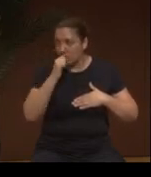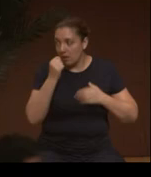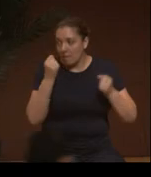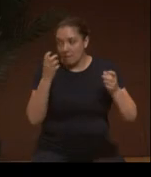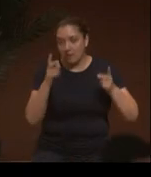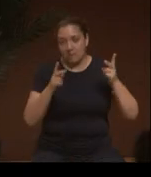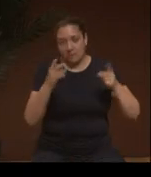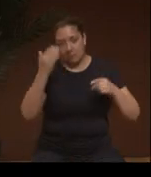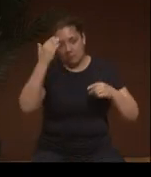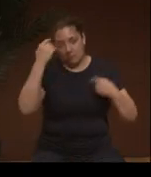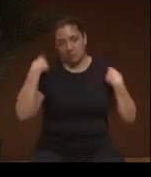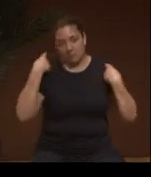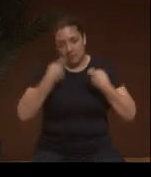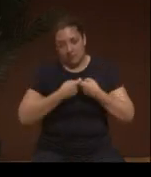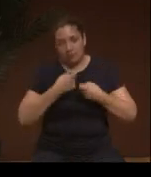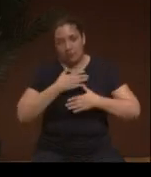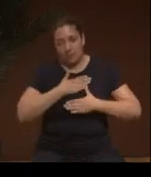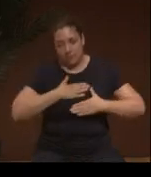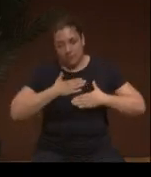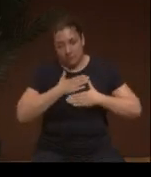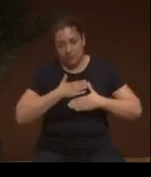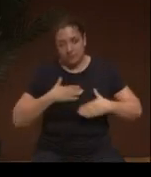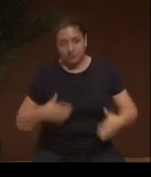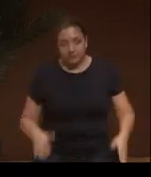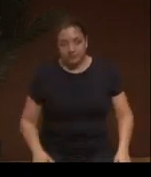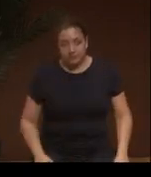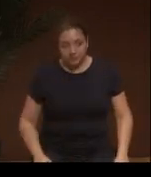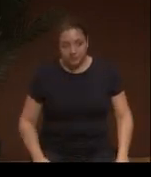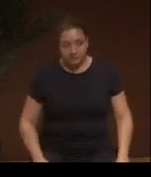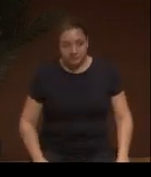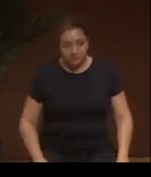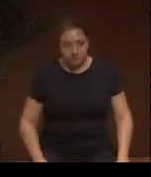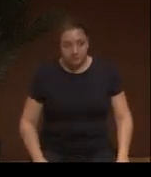that I could understand very little. I appreciate those courageous ones who could